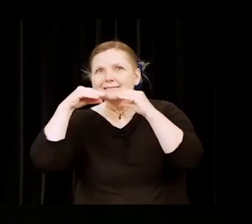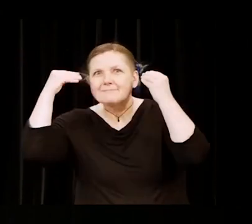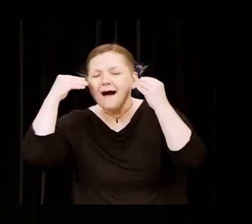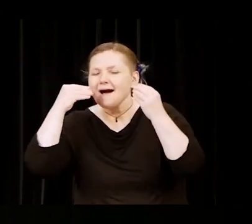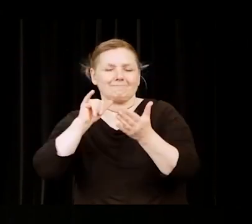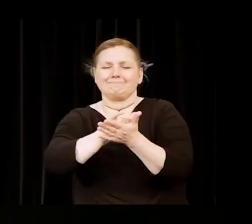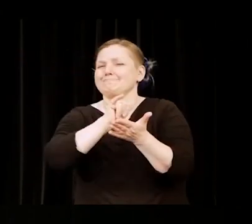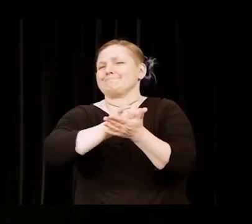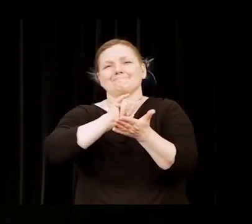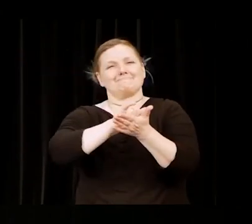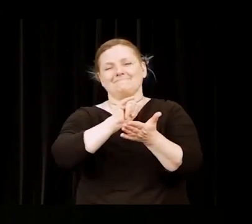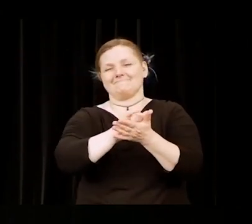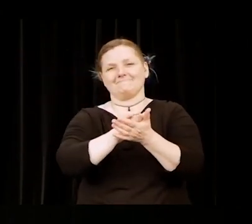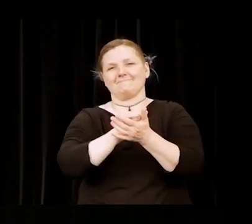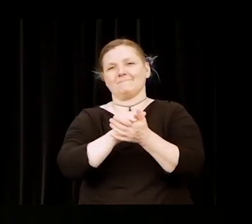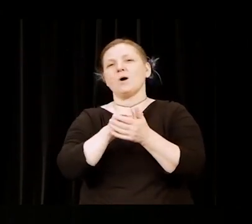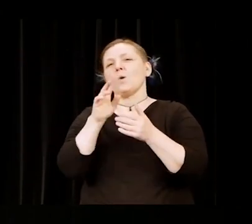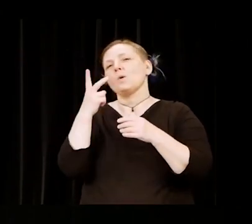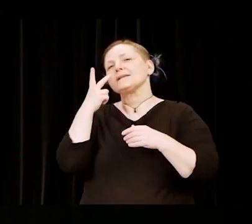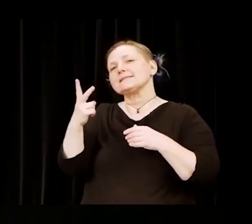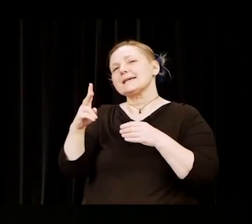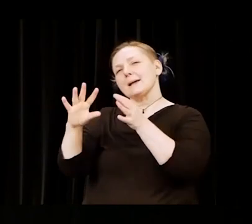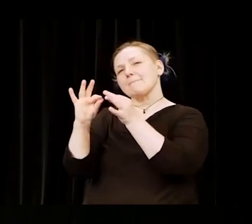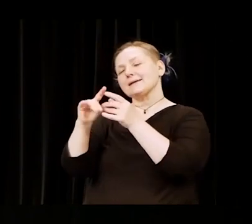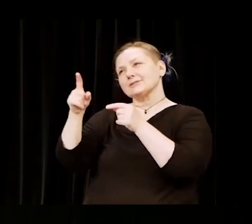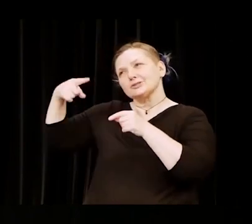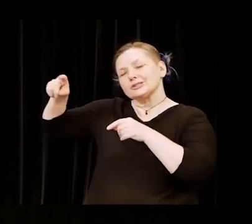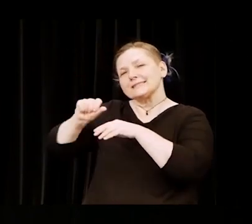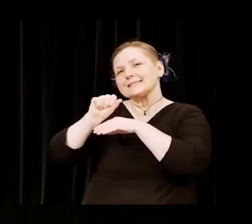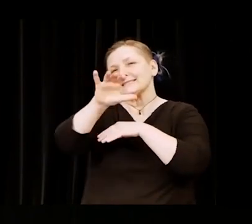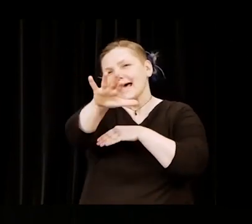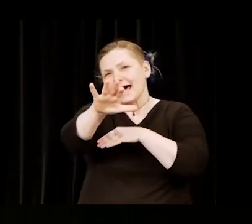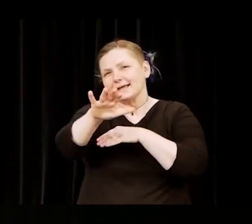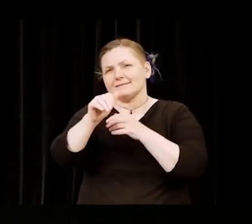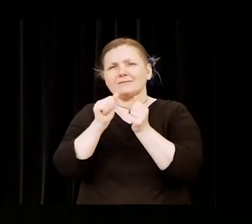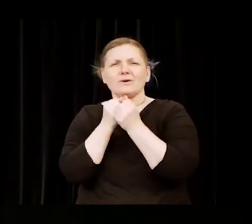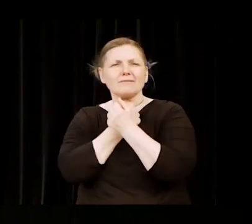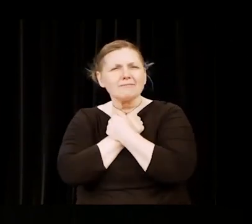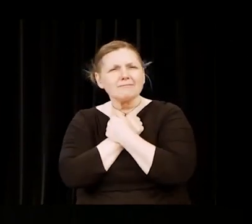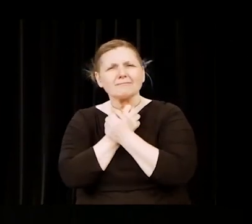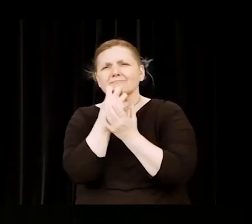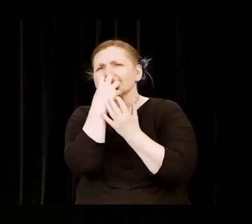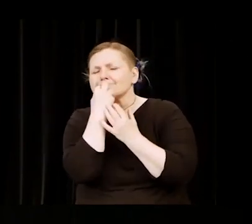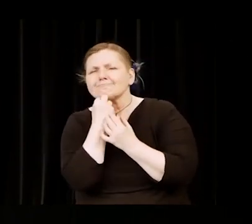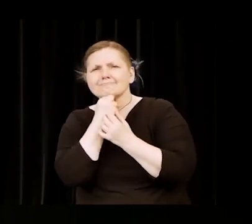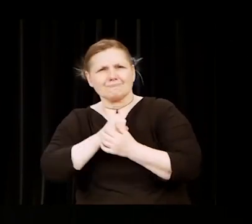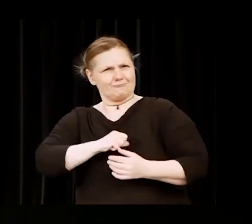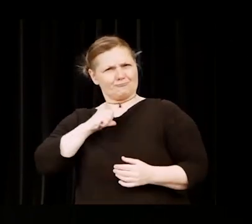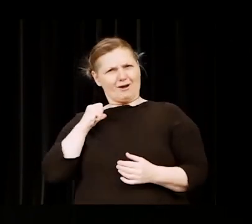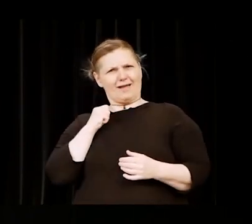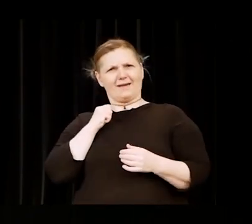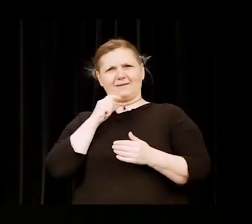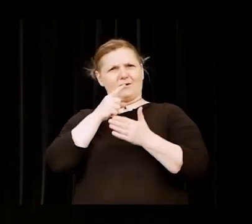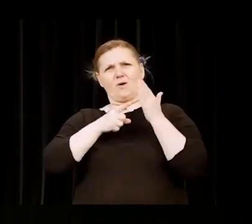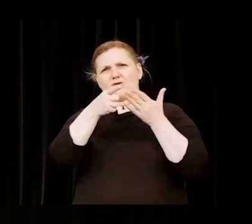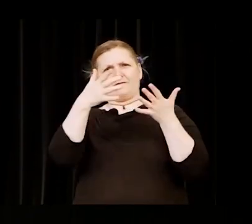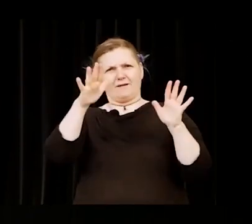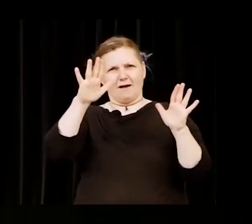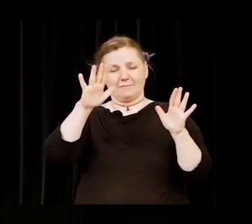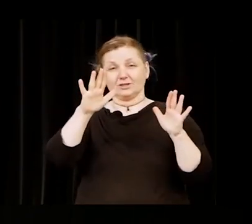The following messages are sent with love and pride in all that you've accomplished and is accompanied by talented musician